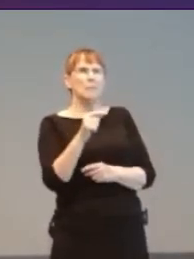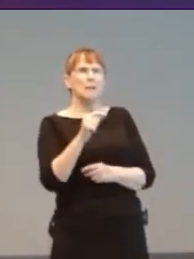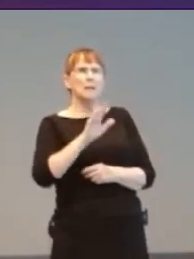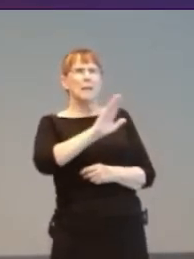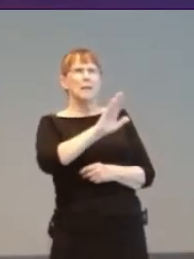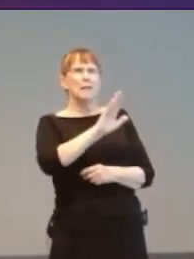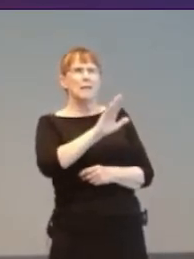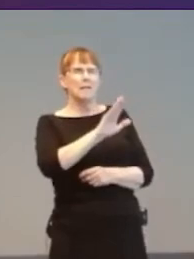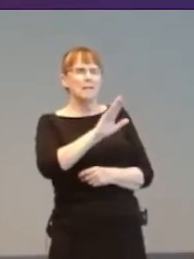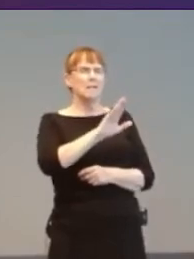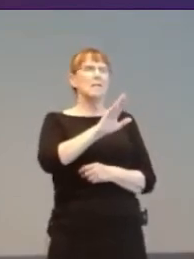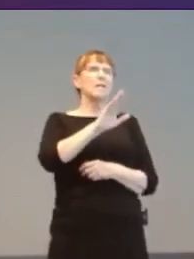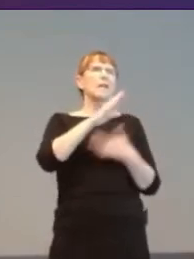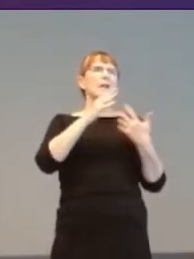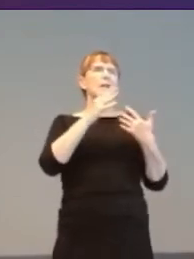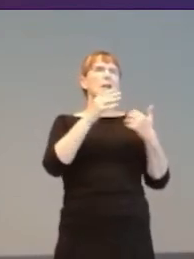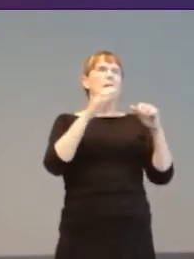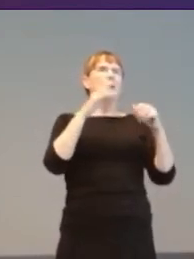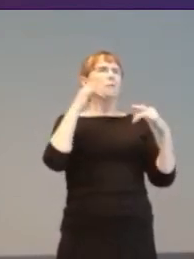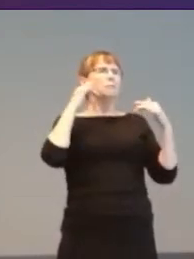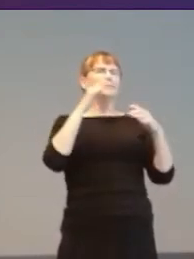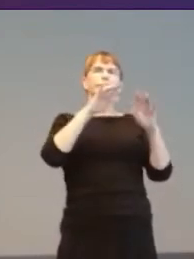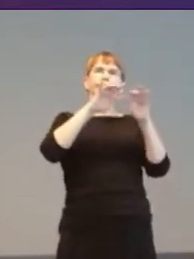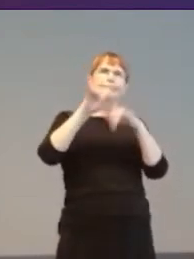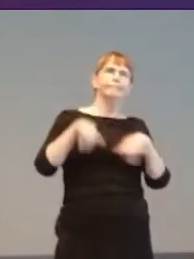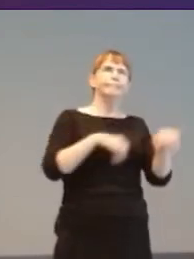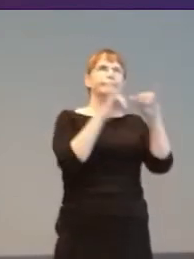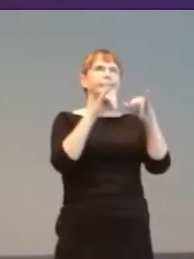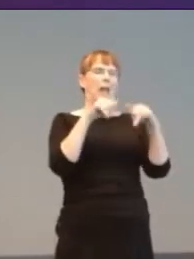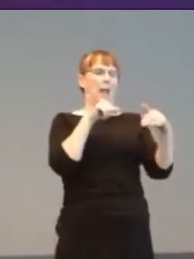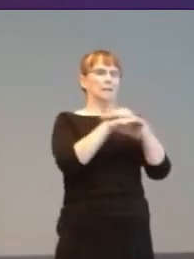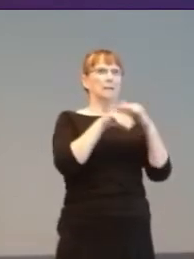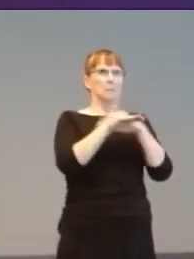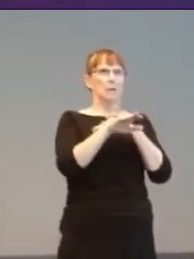Microsoft, Sony and Nintendo started to include accessibility features into